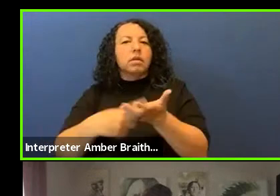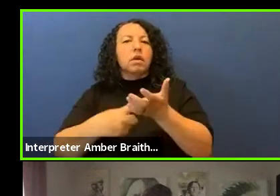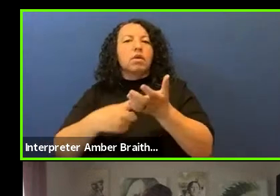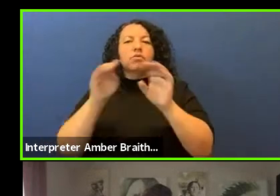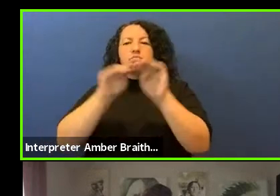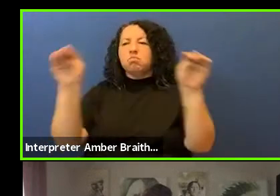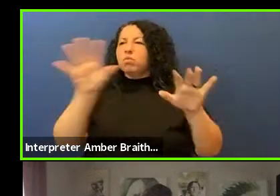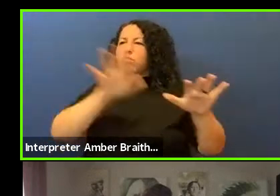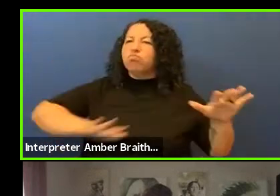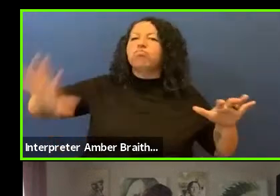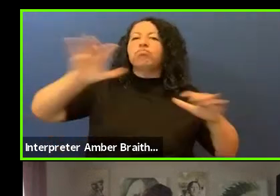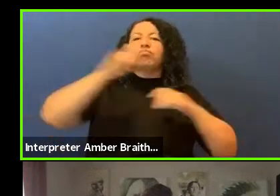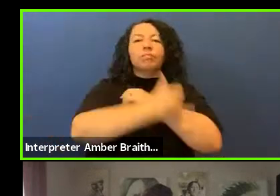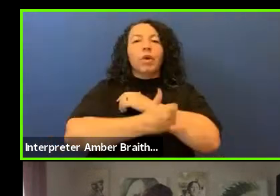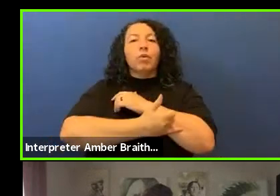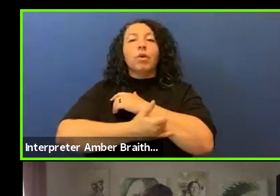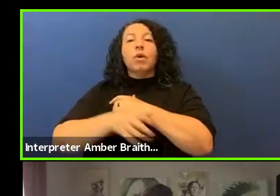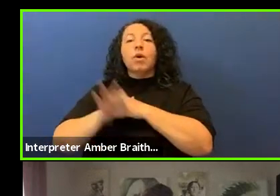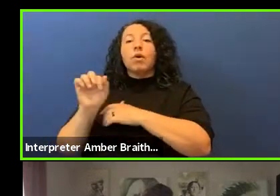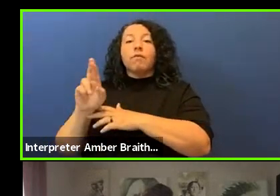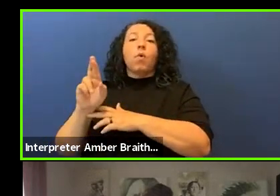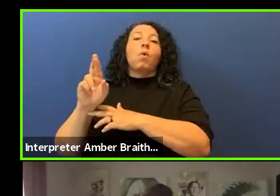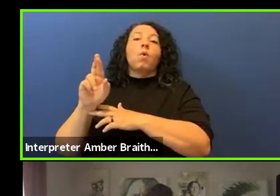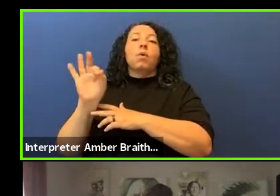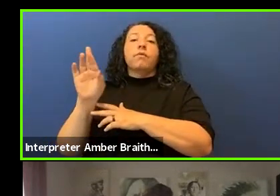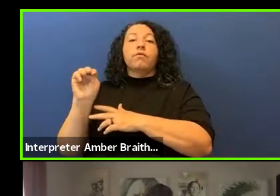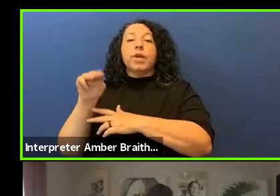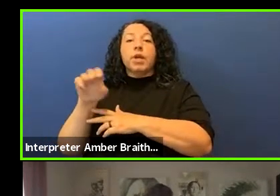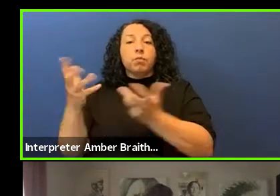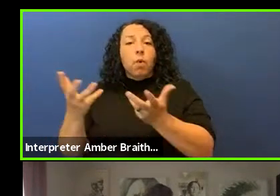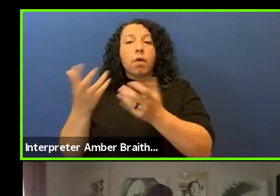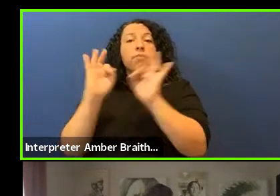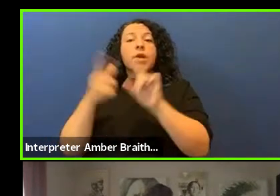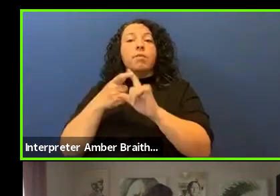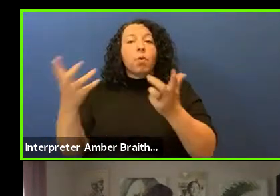The four freedoms are freedom from want,